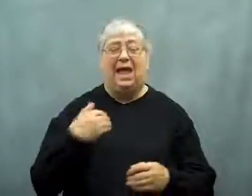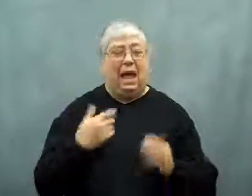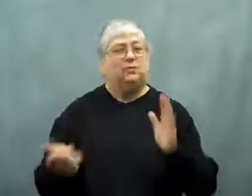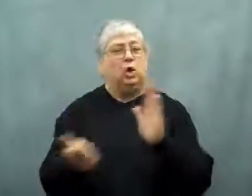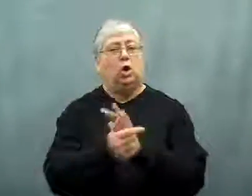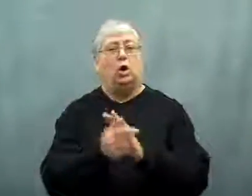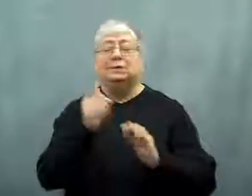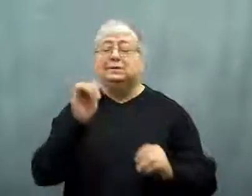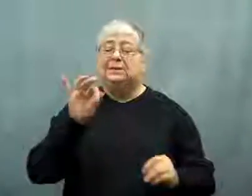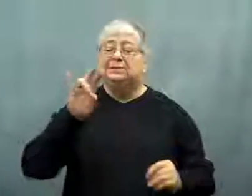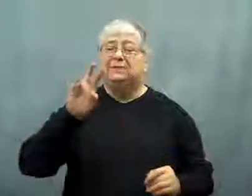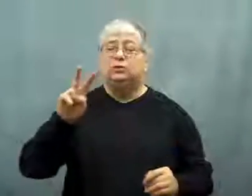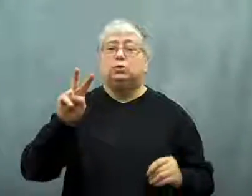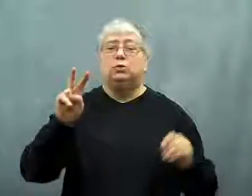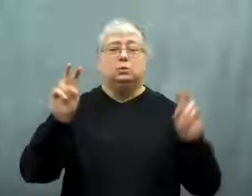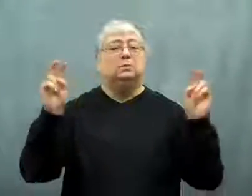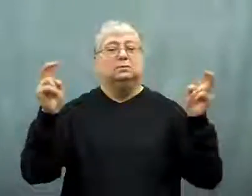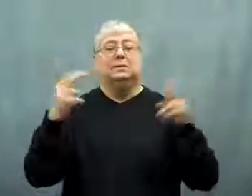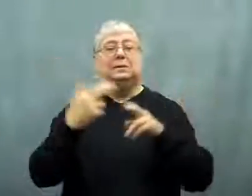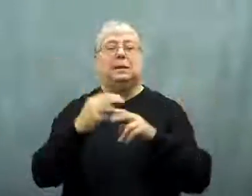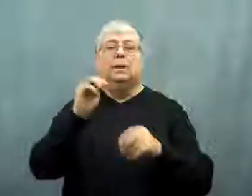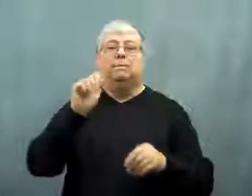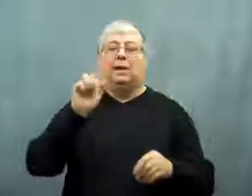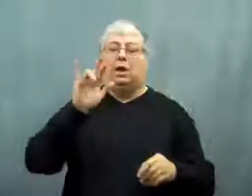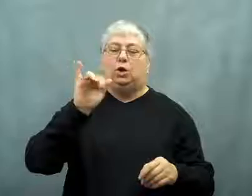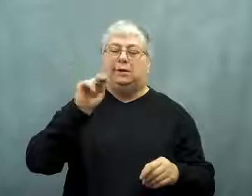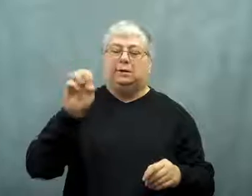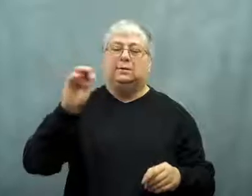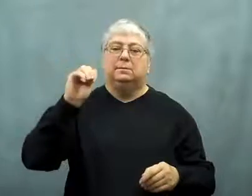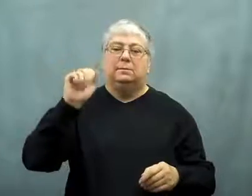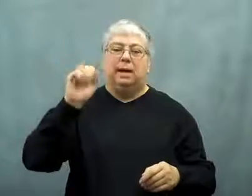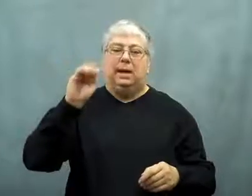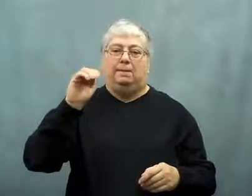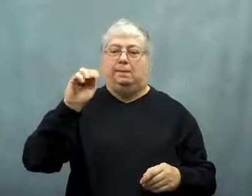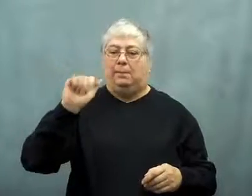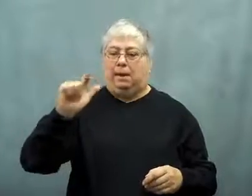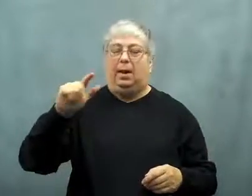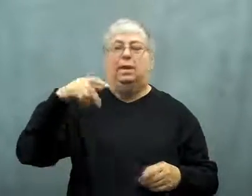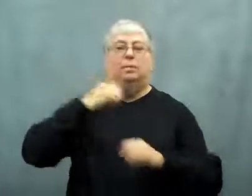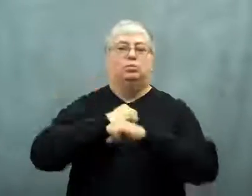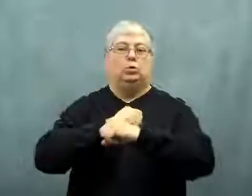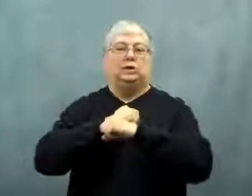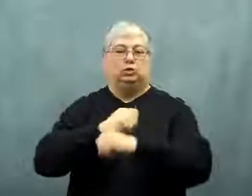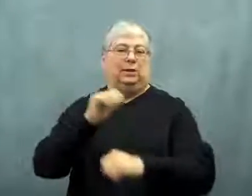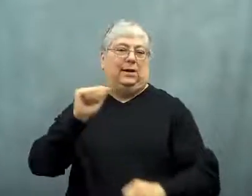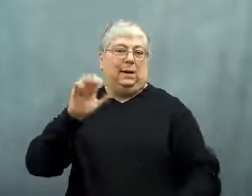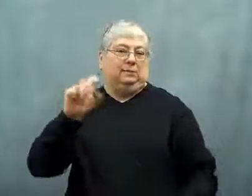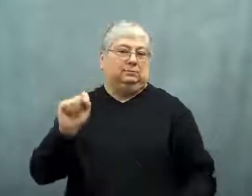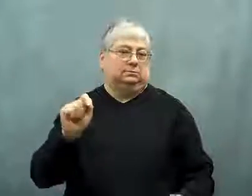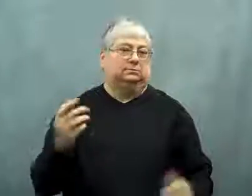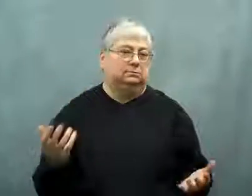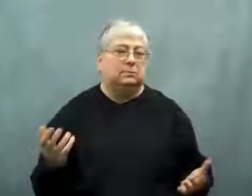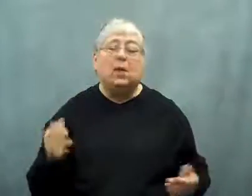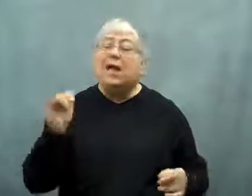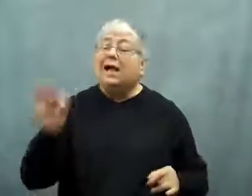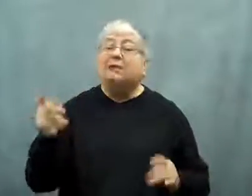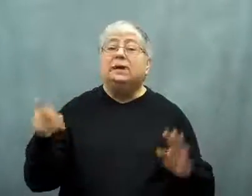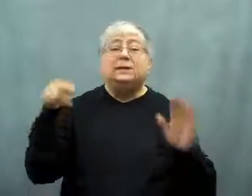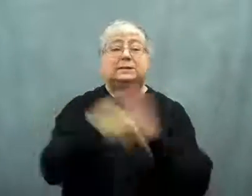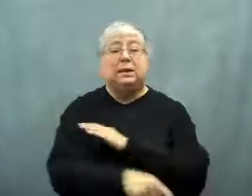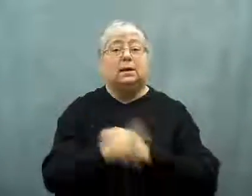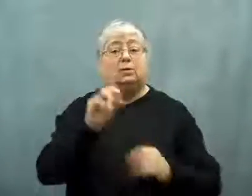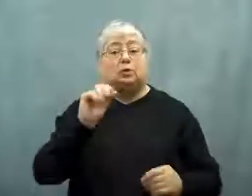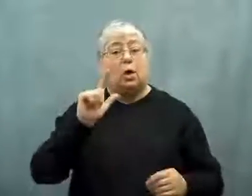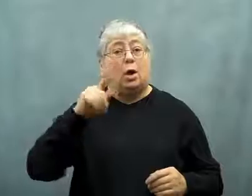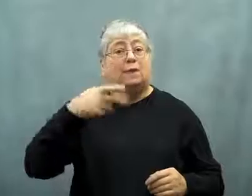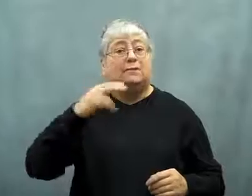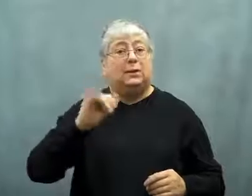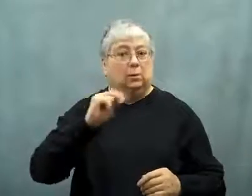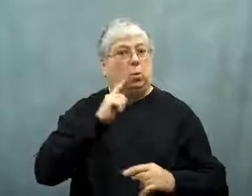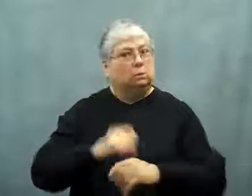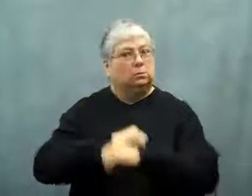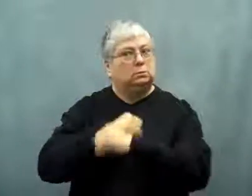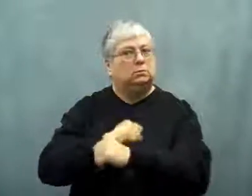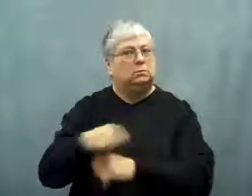The 1972 Marine Mammal Protection Act